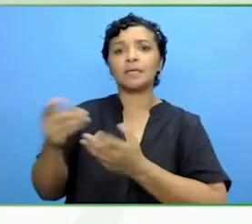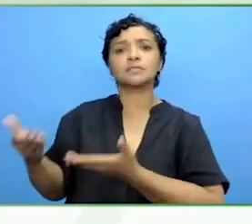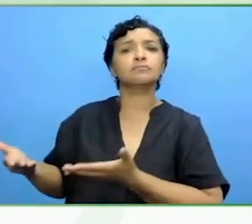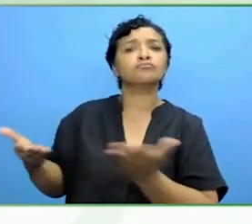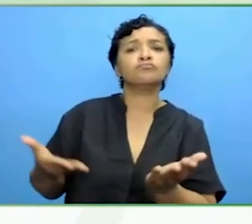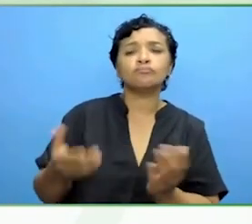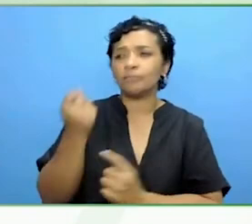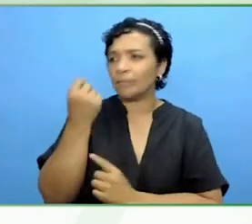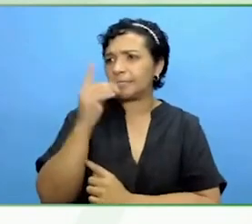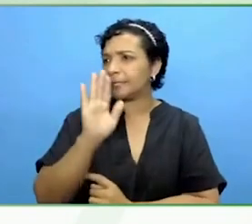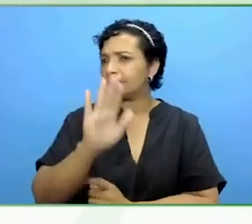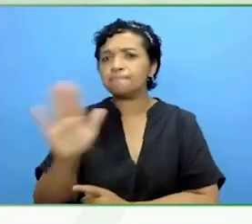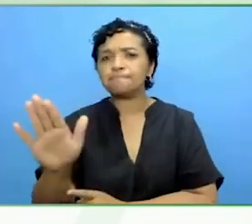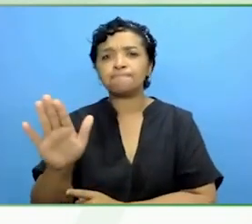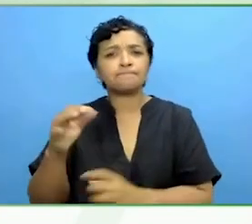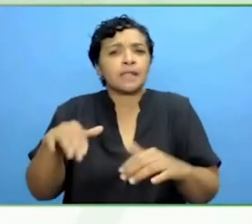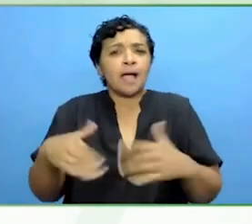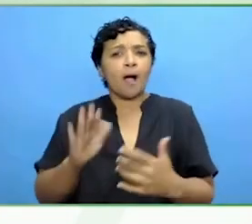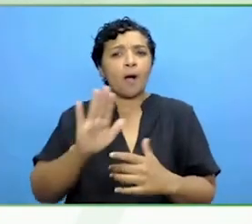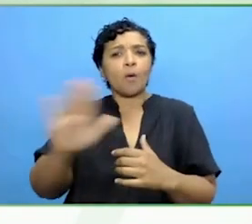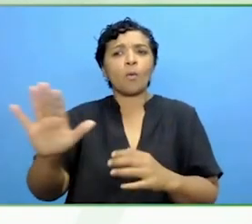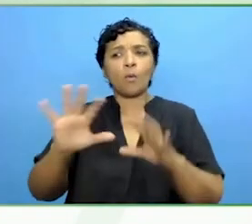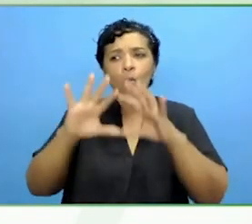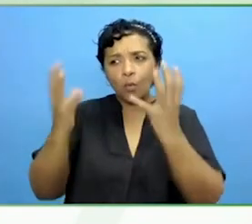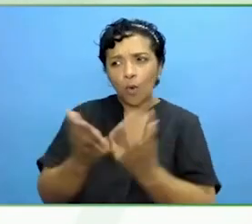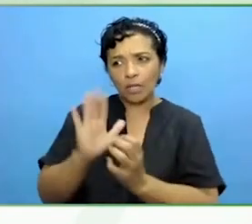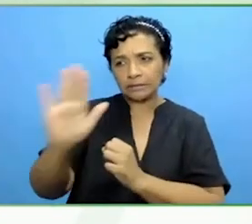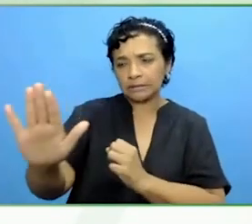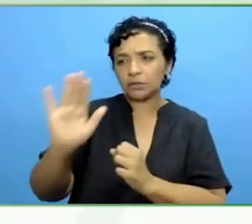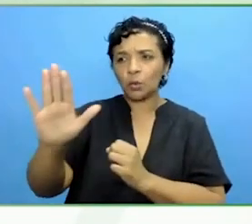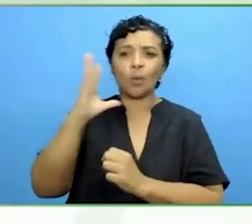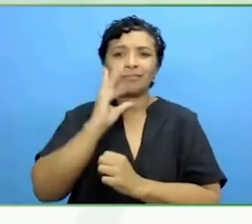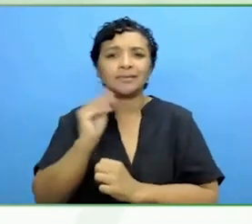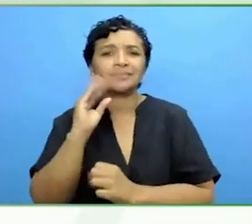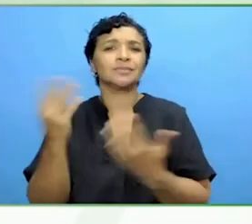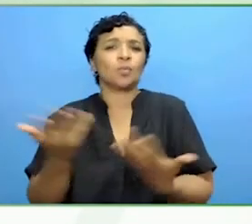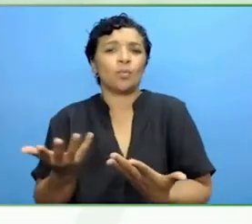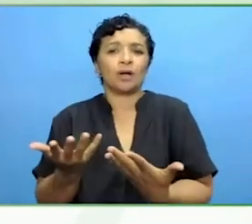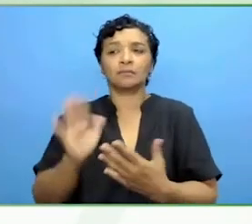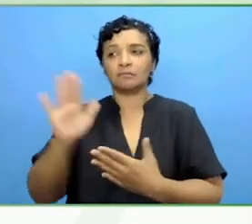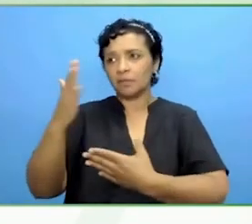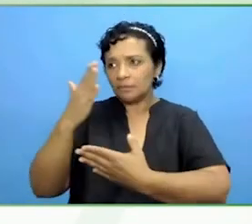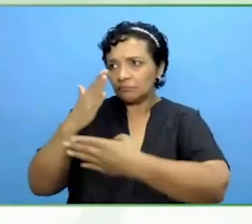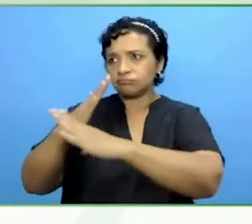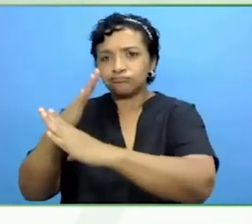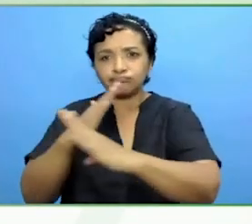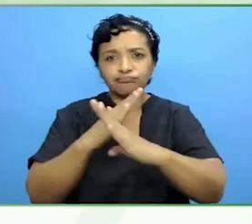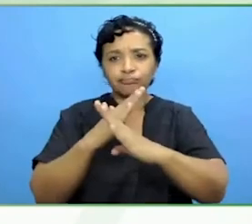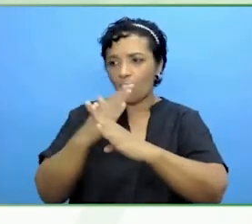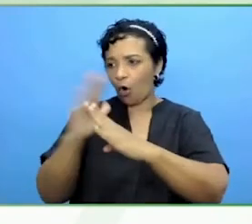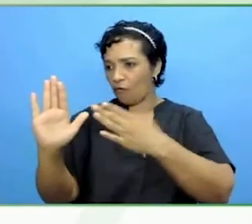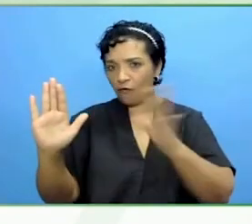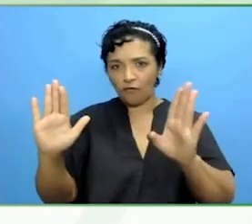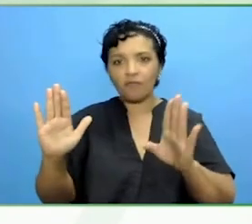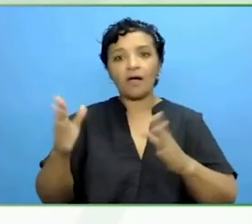and how to better help them to overcome very difficult challenges, medical and illness -related challenges.